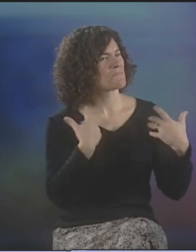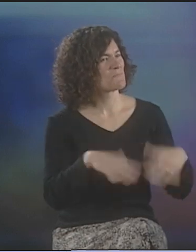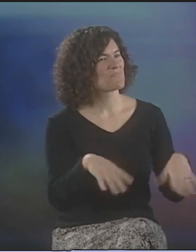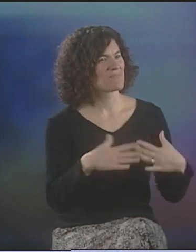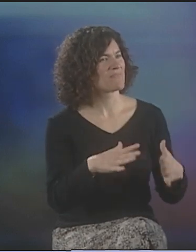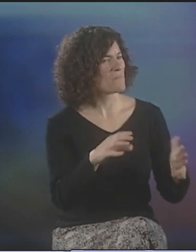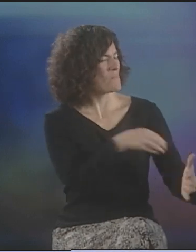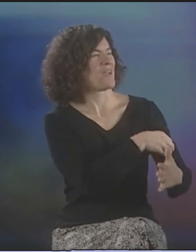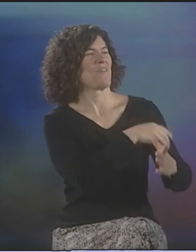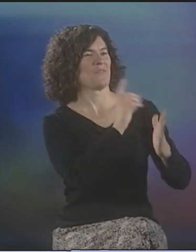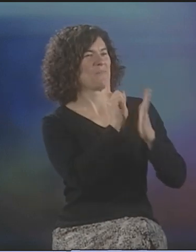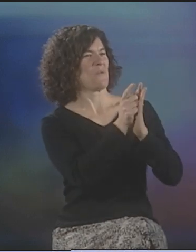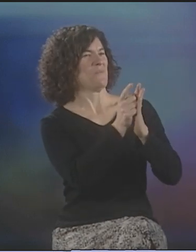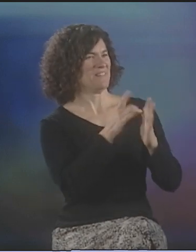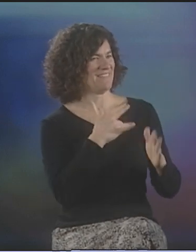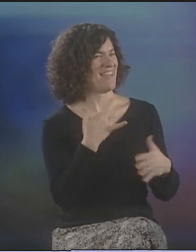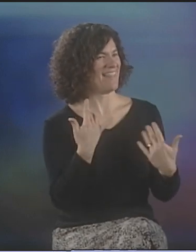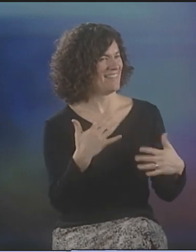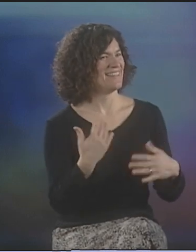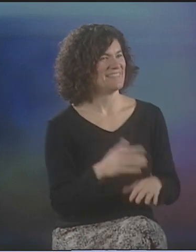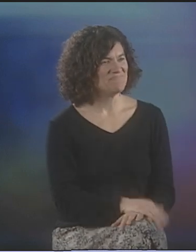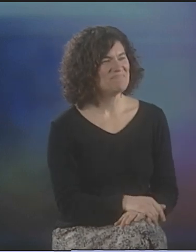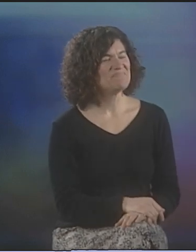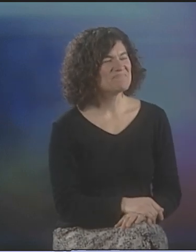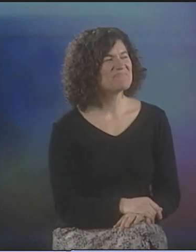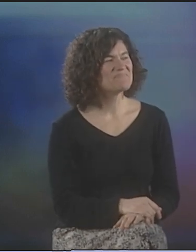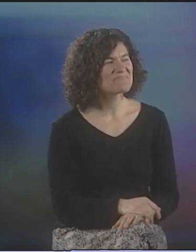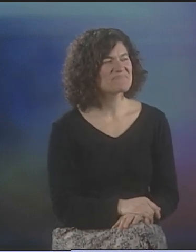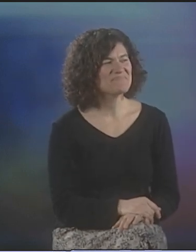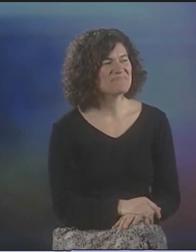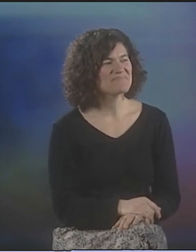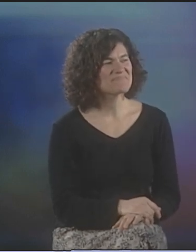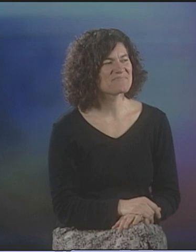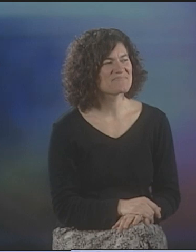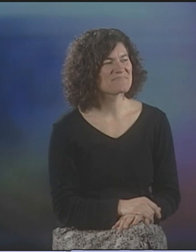IT WAS JUST SO POWERFUL. THAT MOMENT WAS AMAZING.